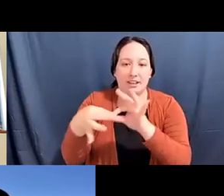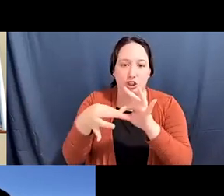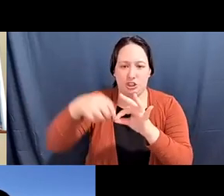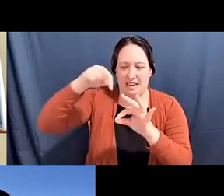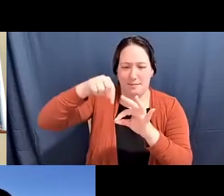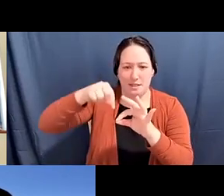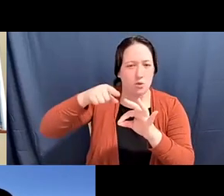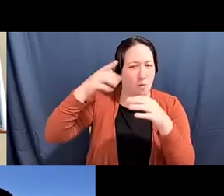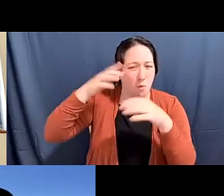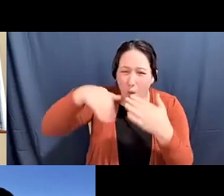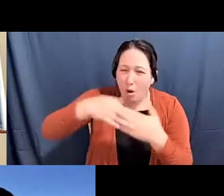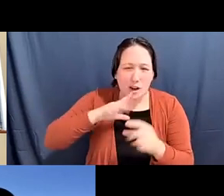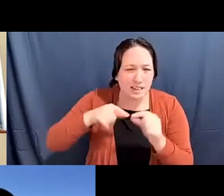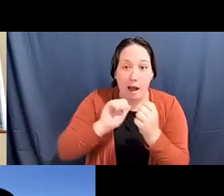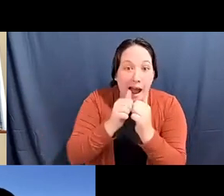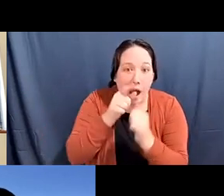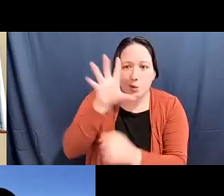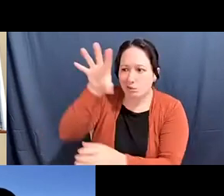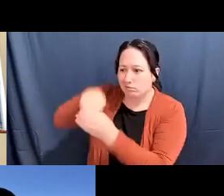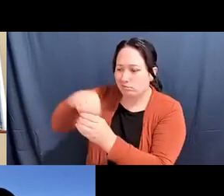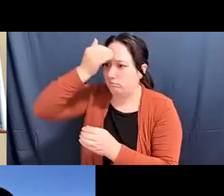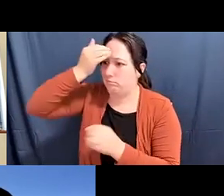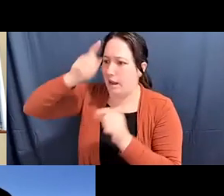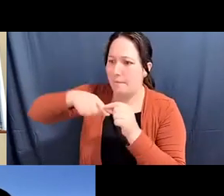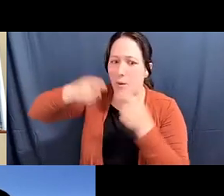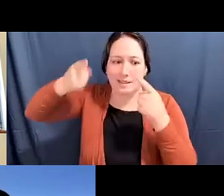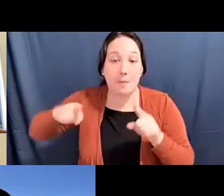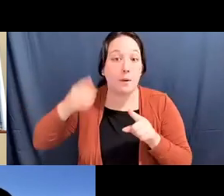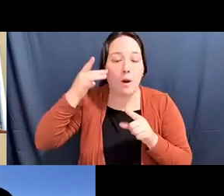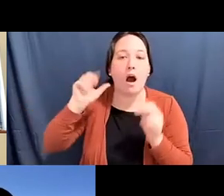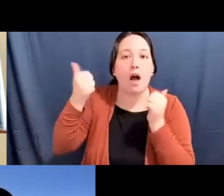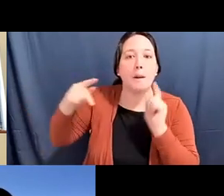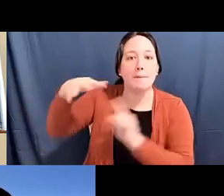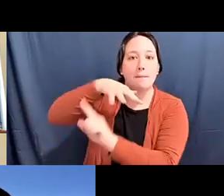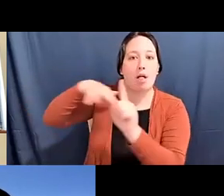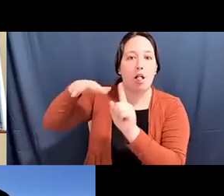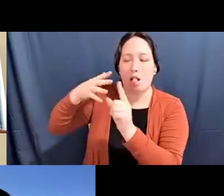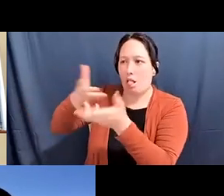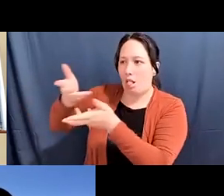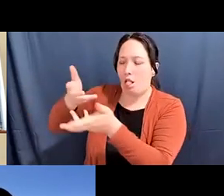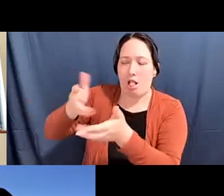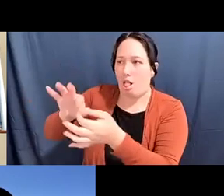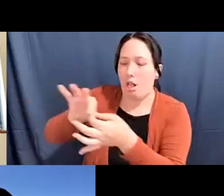Diane Fujino: you came into consciousness, because of people around you. How you deepened your commitments, because of people around you.